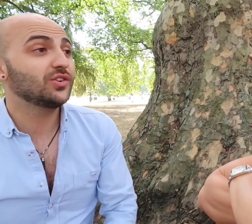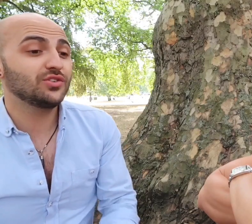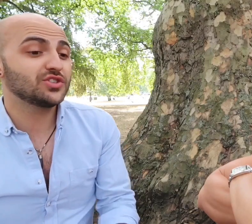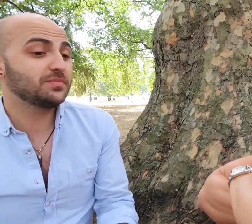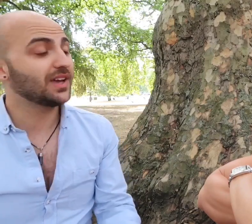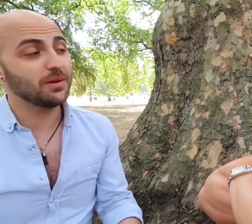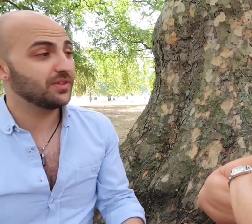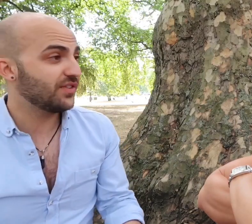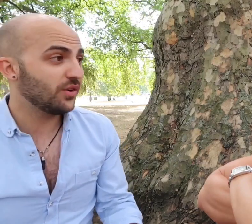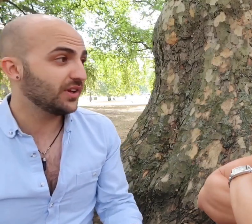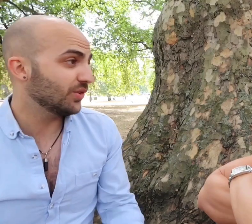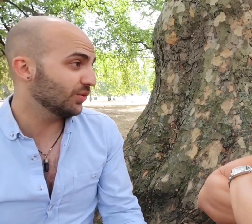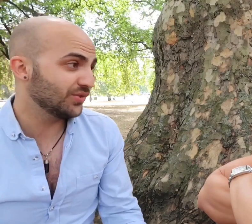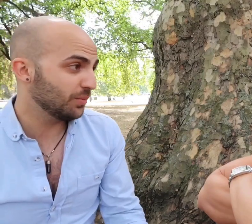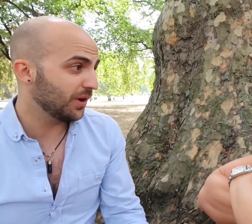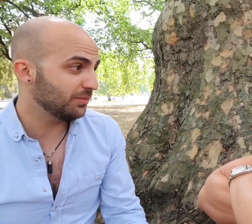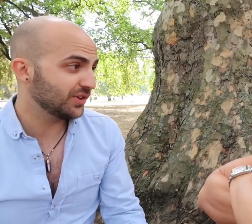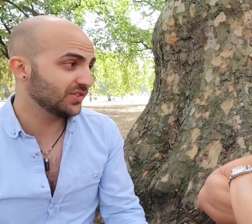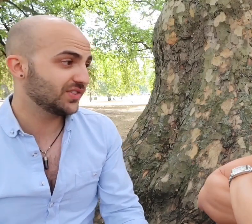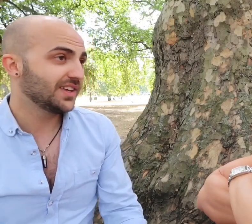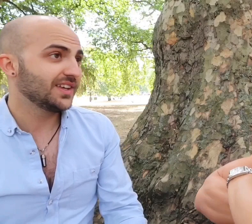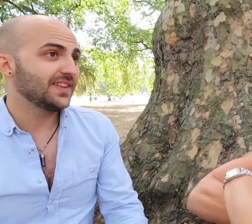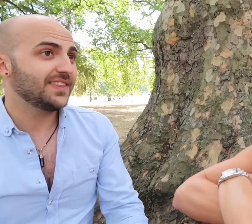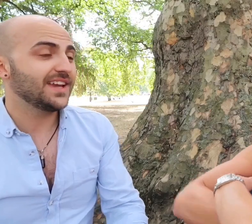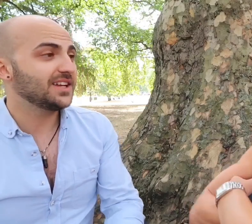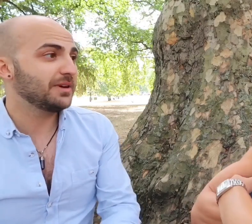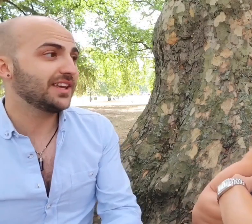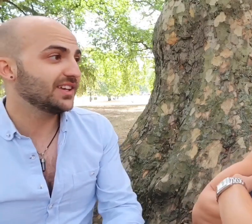couldn't just pick up the phone and call someone because they didn't make it